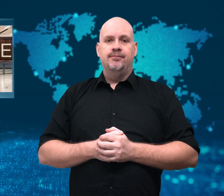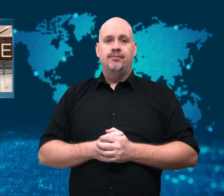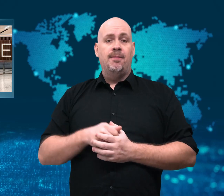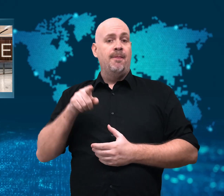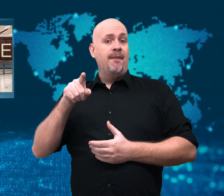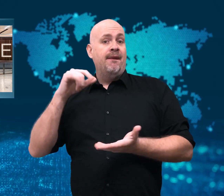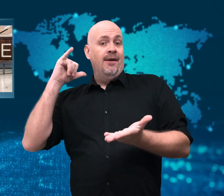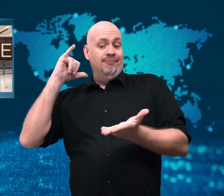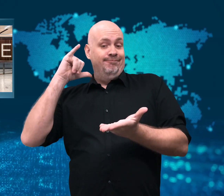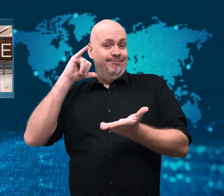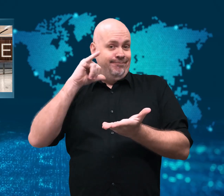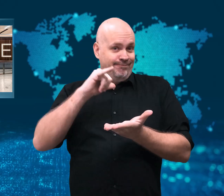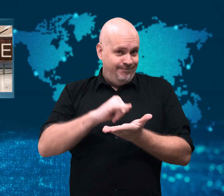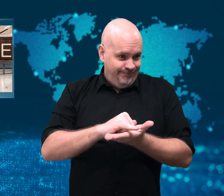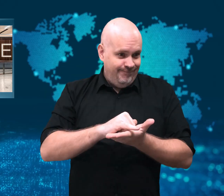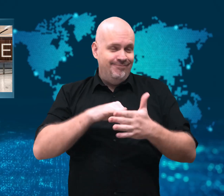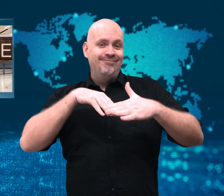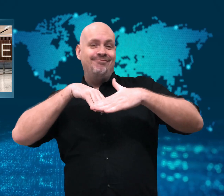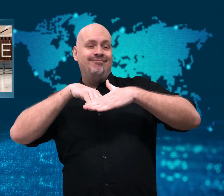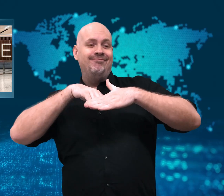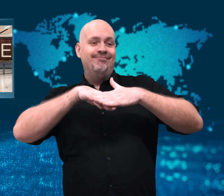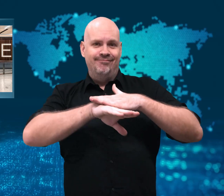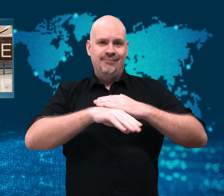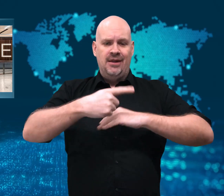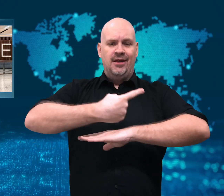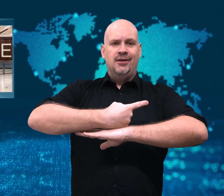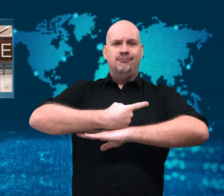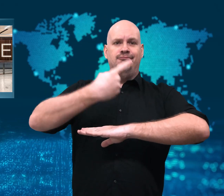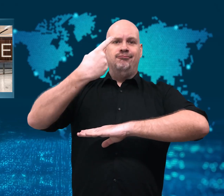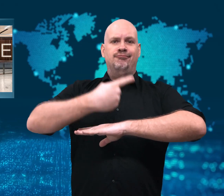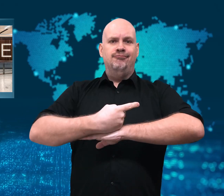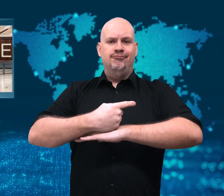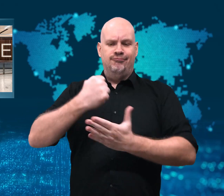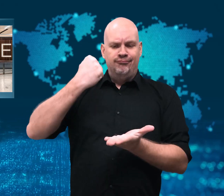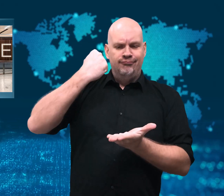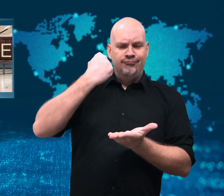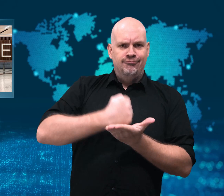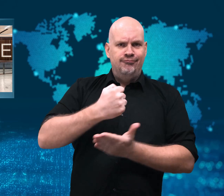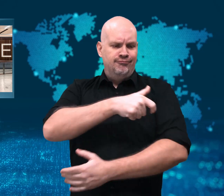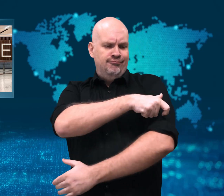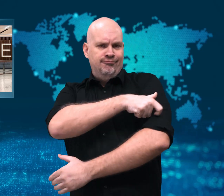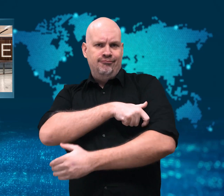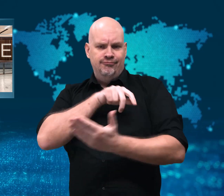to not meeting country’s entry requirements.